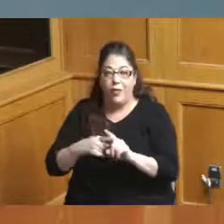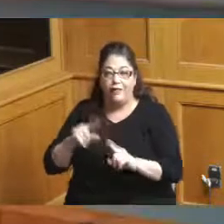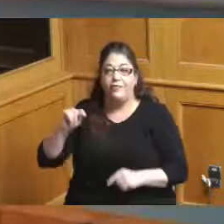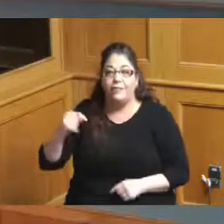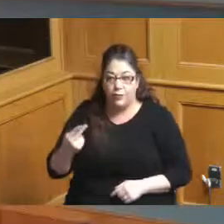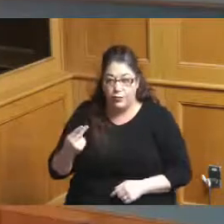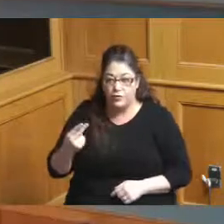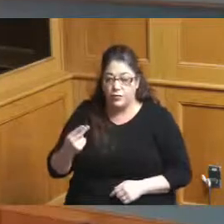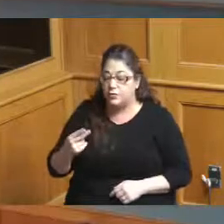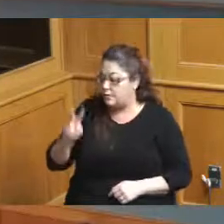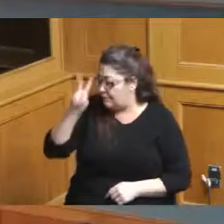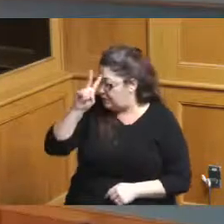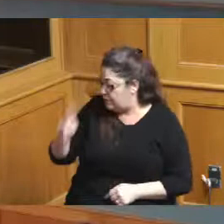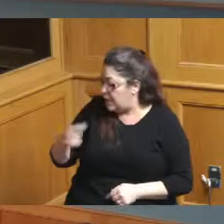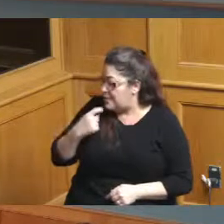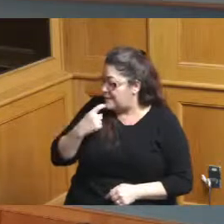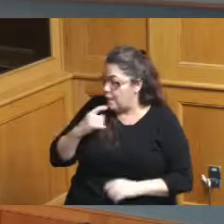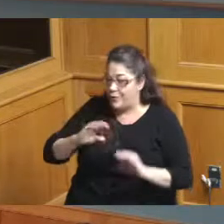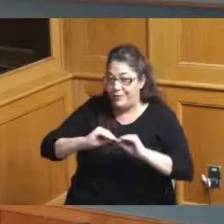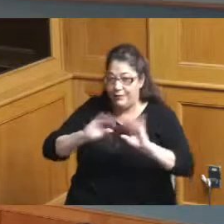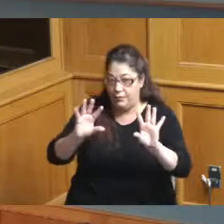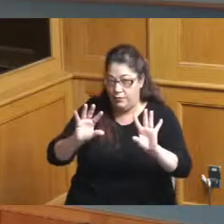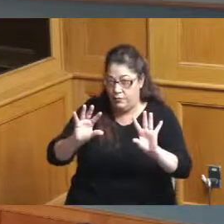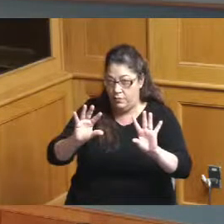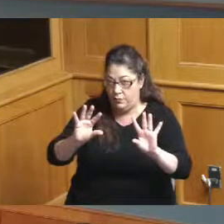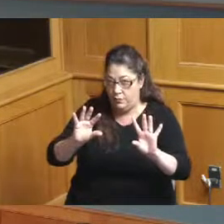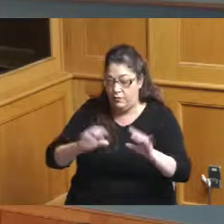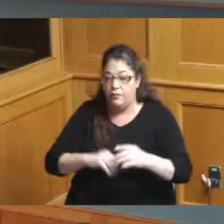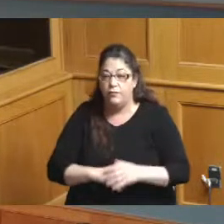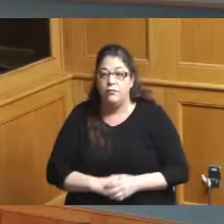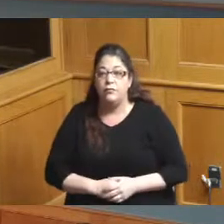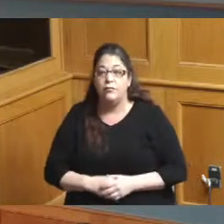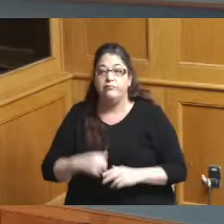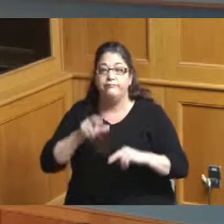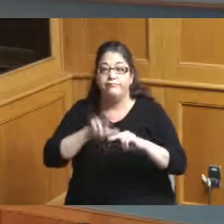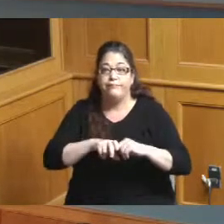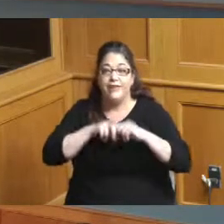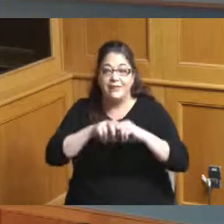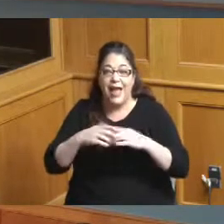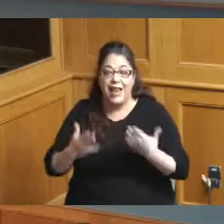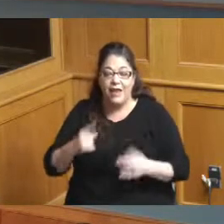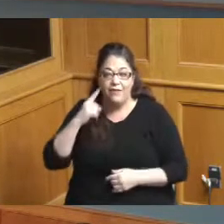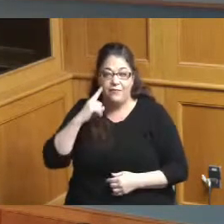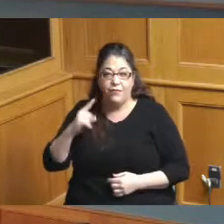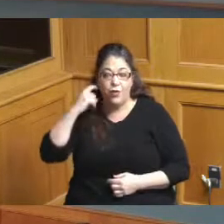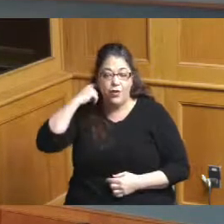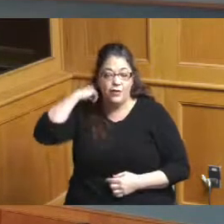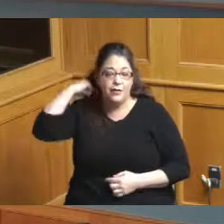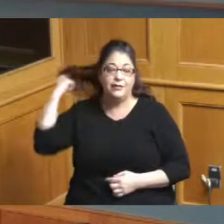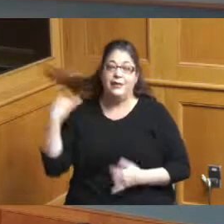want to make sure that my you know I've you know I've sat here for going on my second year and